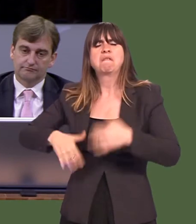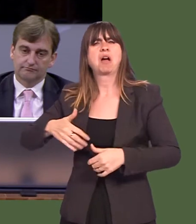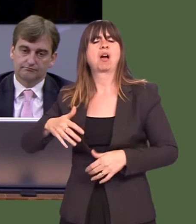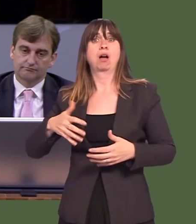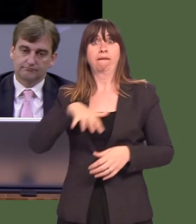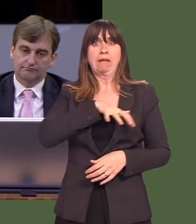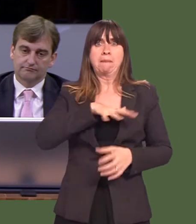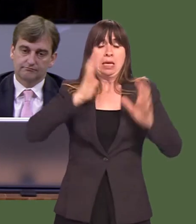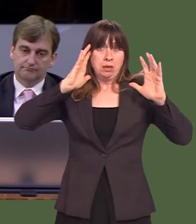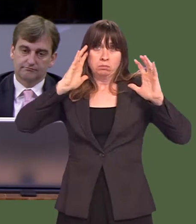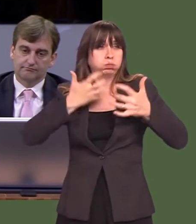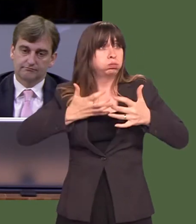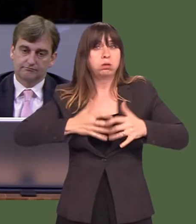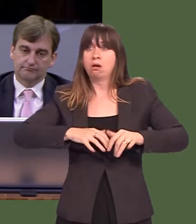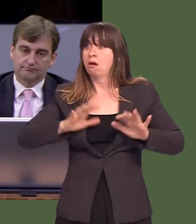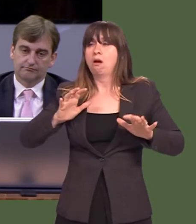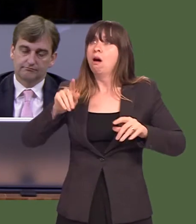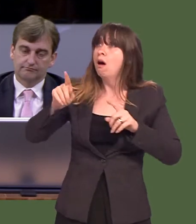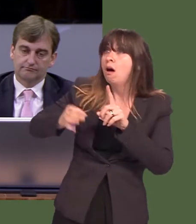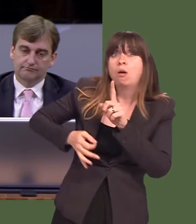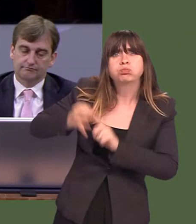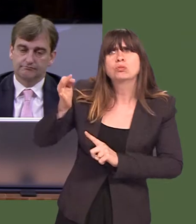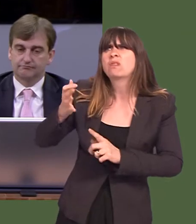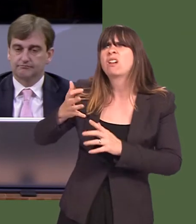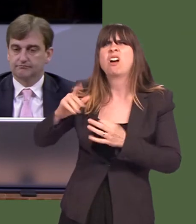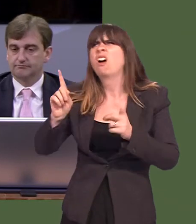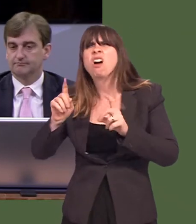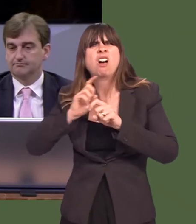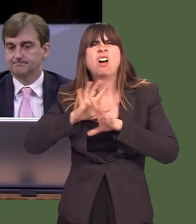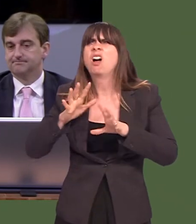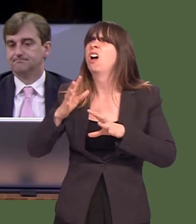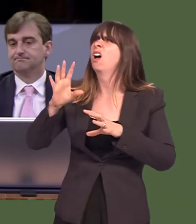Families were showing real concern over the progress of the information thatís coming